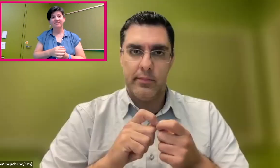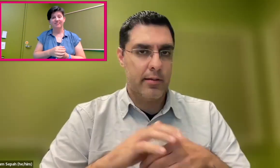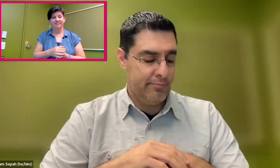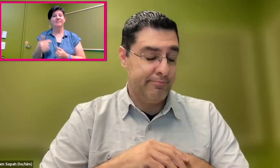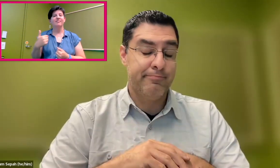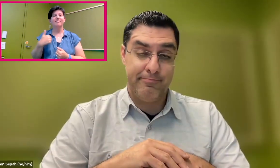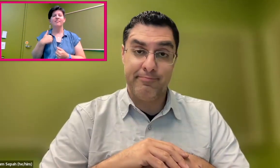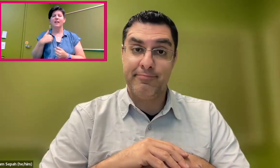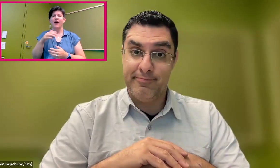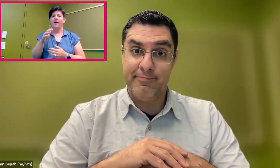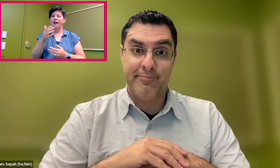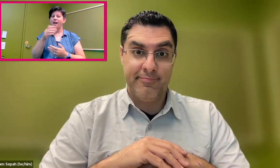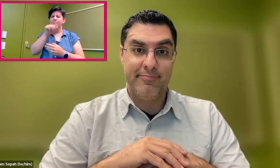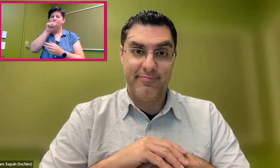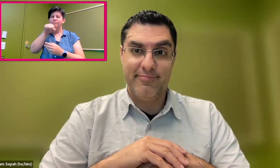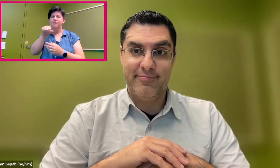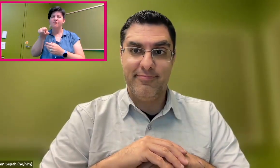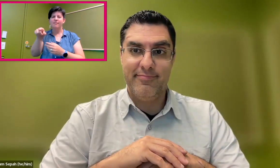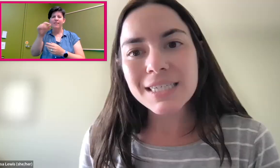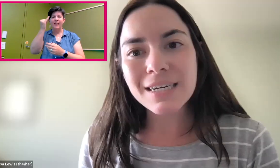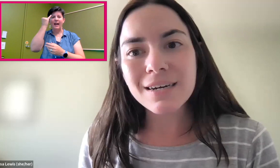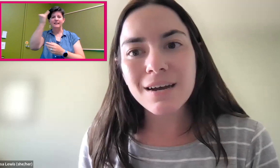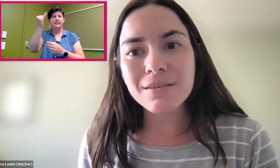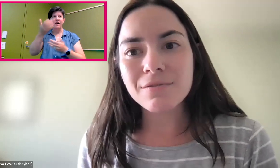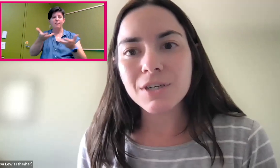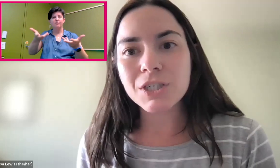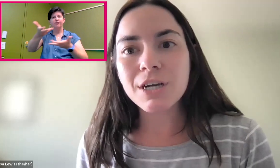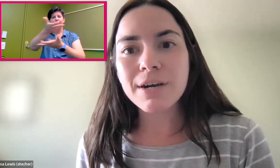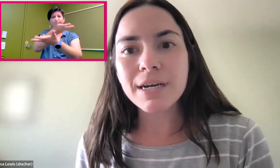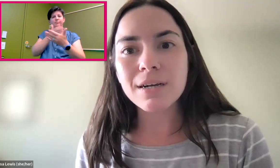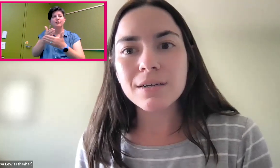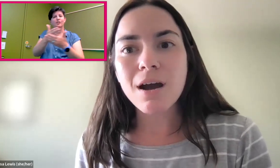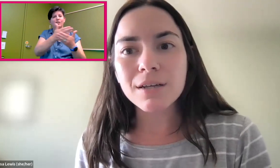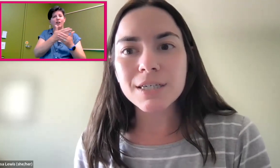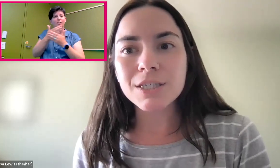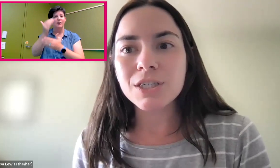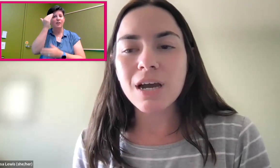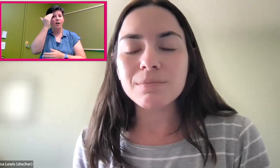I love this idea of sharing knowledge